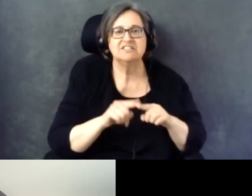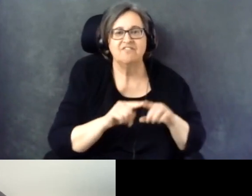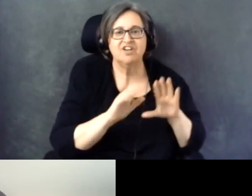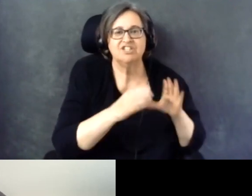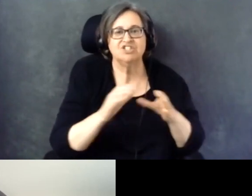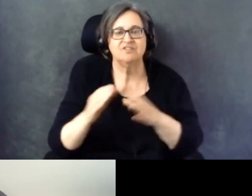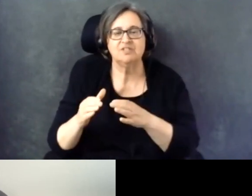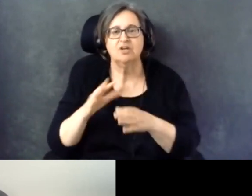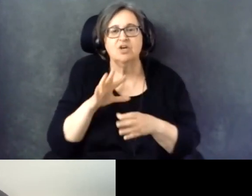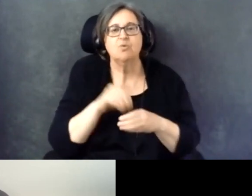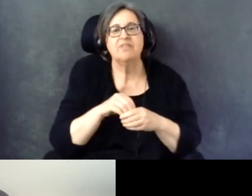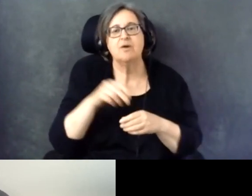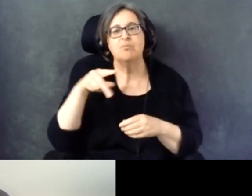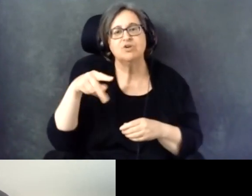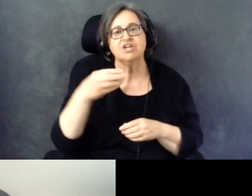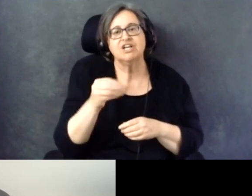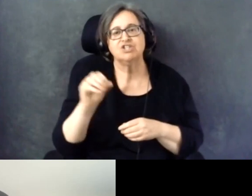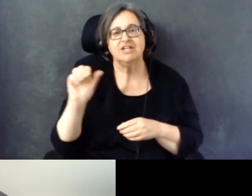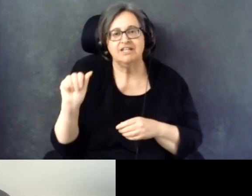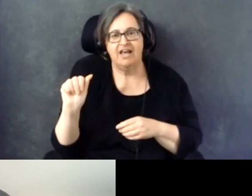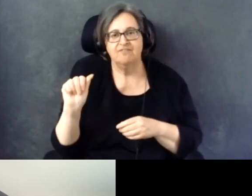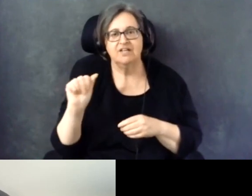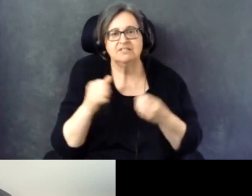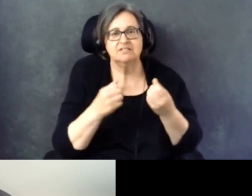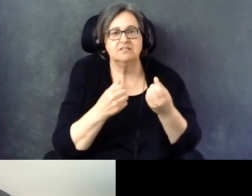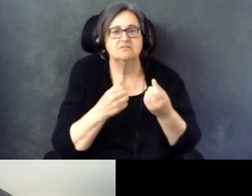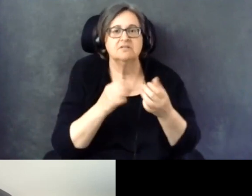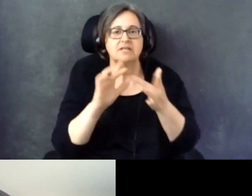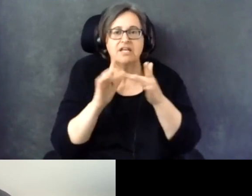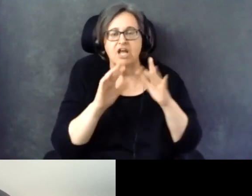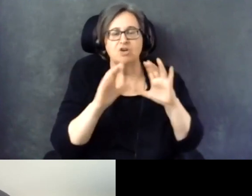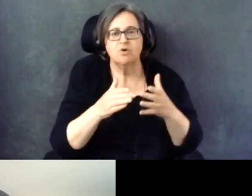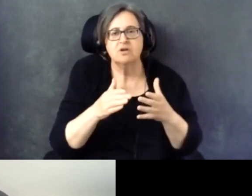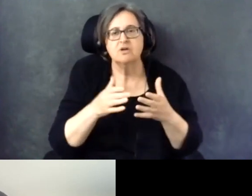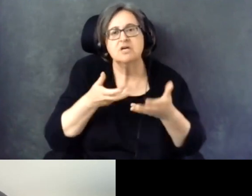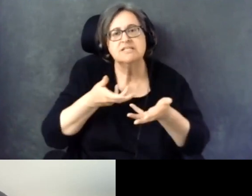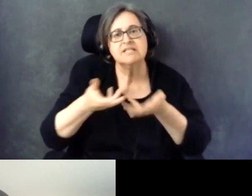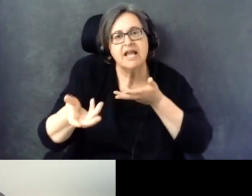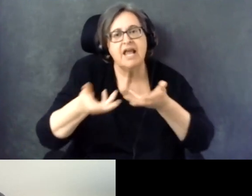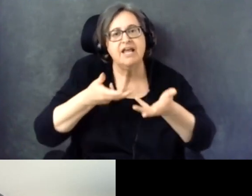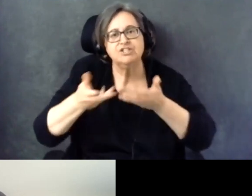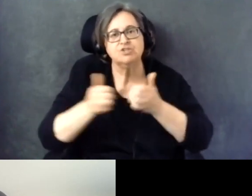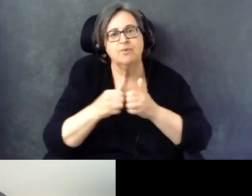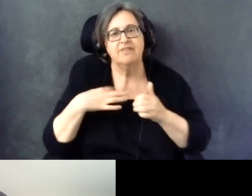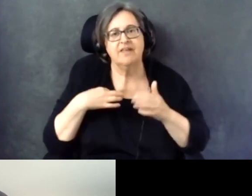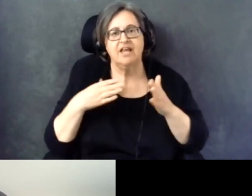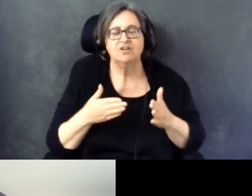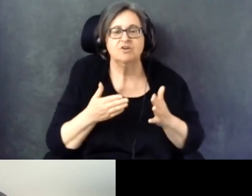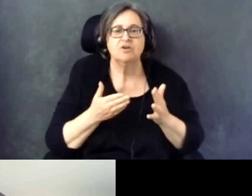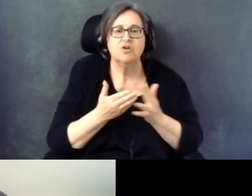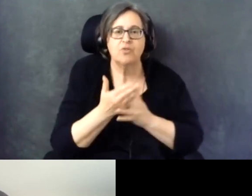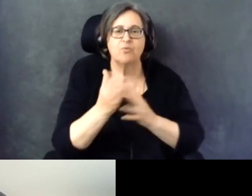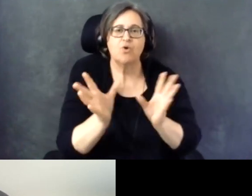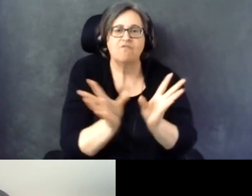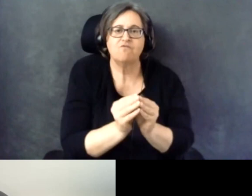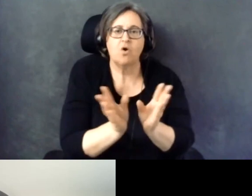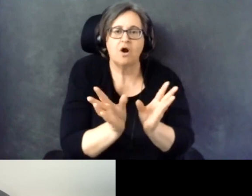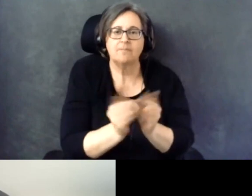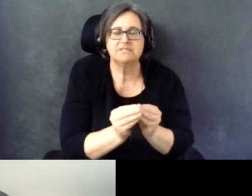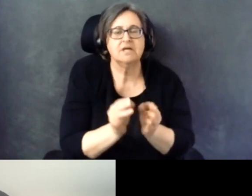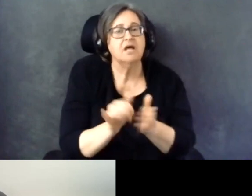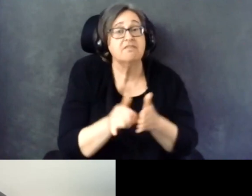and Advocacy network to engage with candidates through forums as a way to both educate them